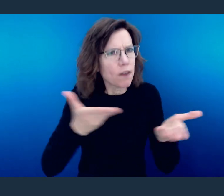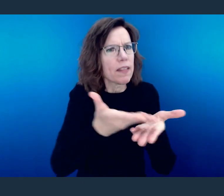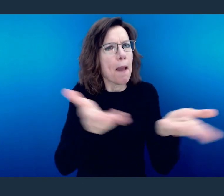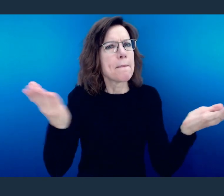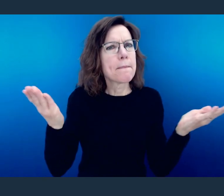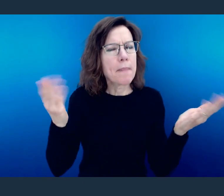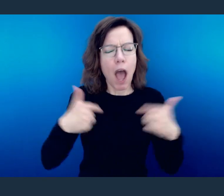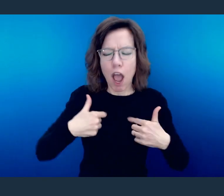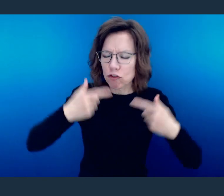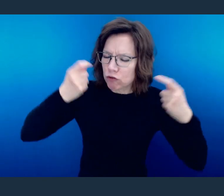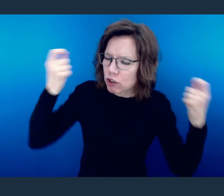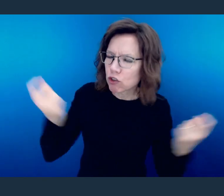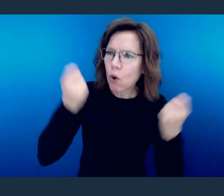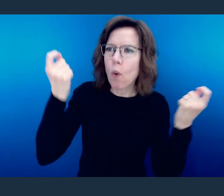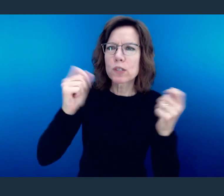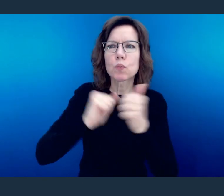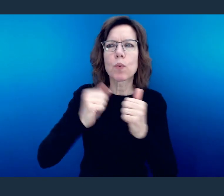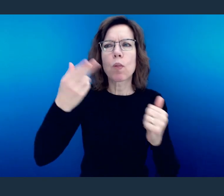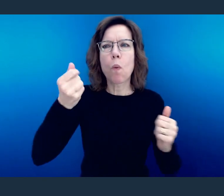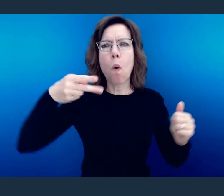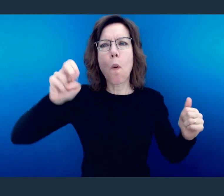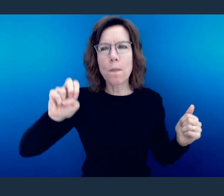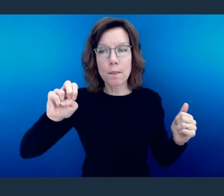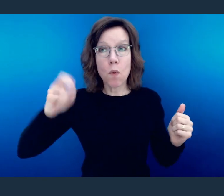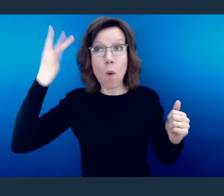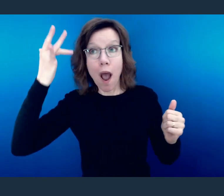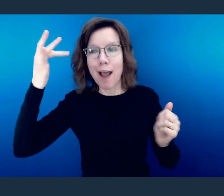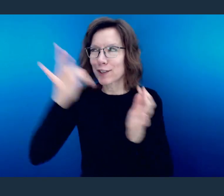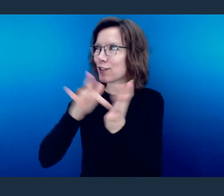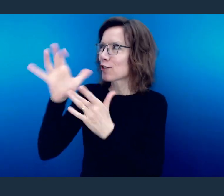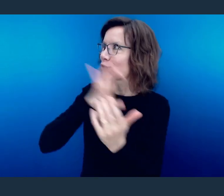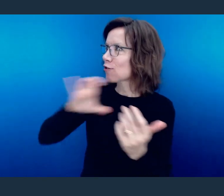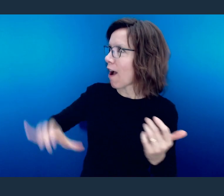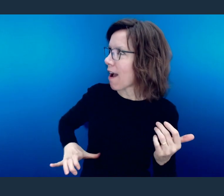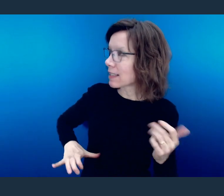Not that we've got it, but we rejoice in the hope that is Jesus Christ. We rejoice for others.